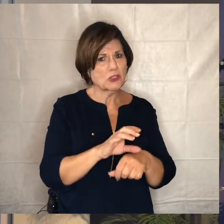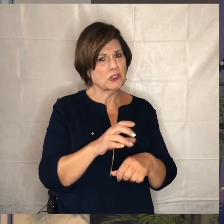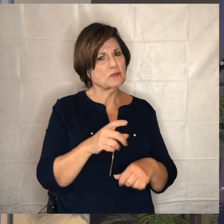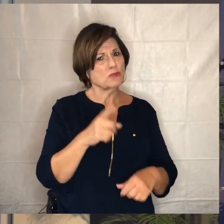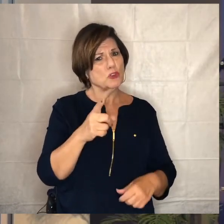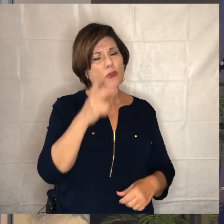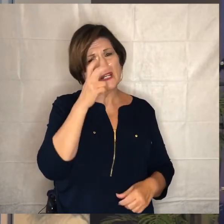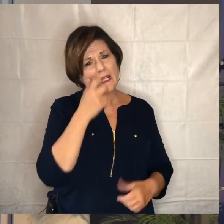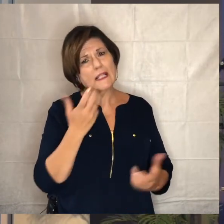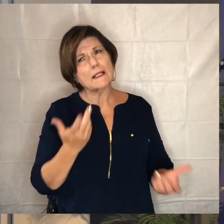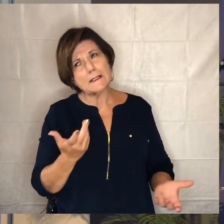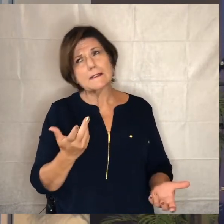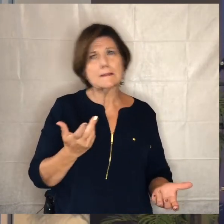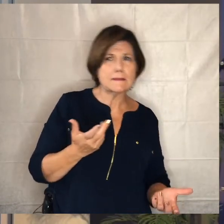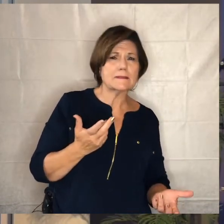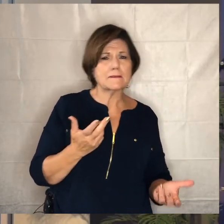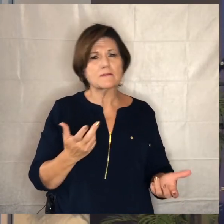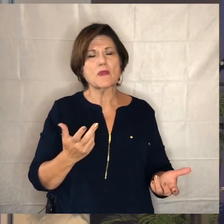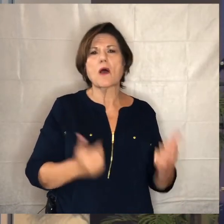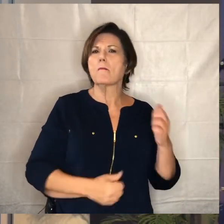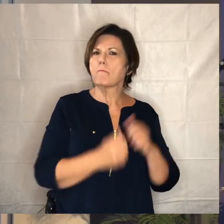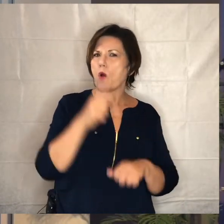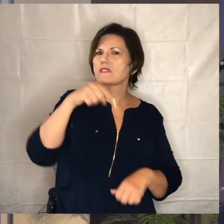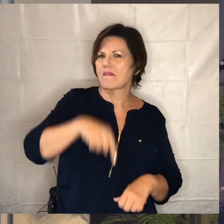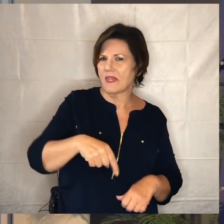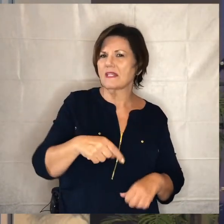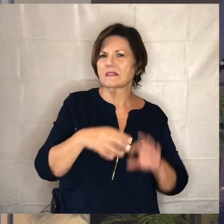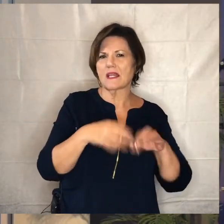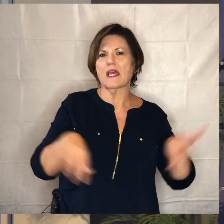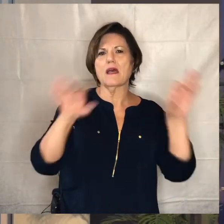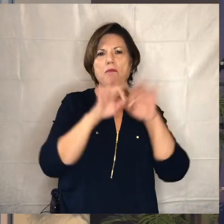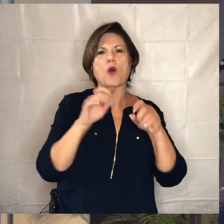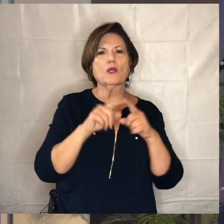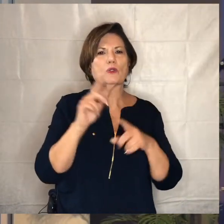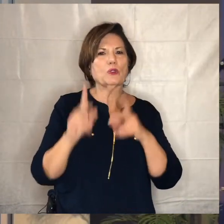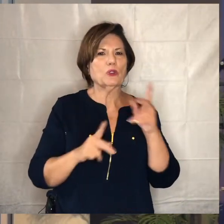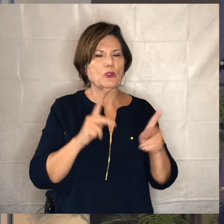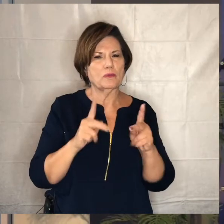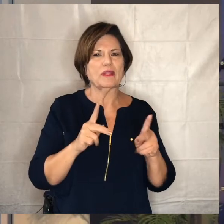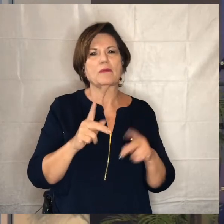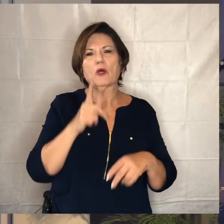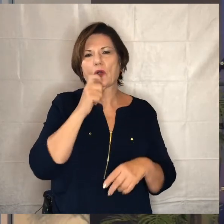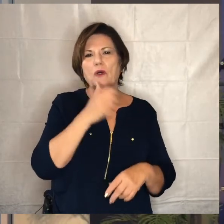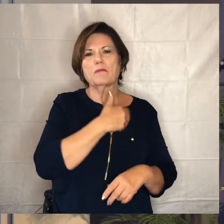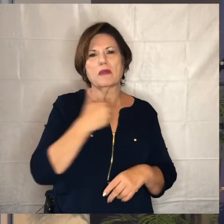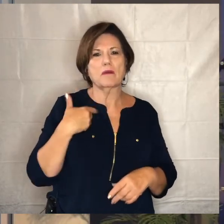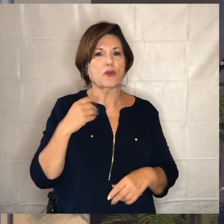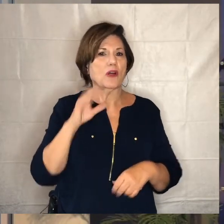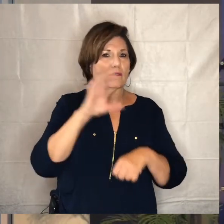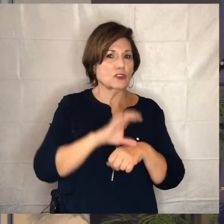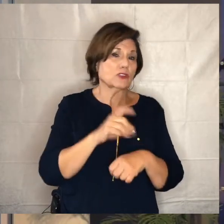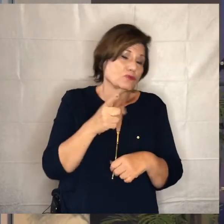listen along probably most of this is going to be relevant to those who are part of our congregation but i think you can learn something about us